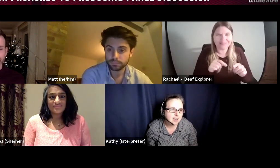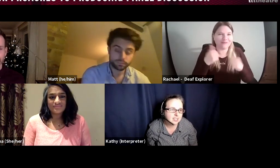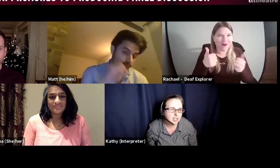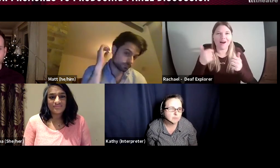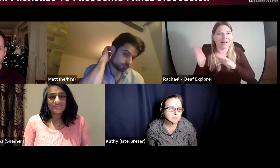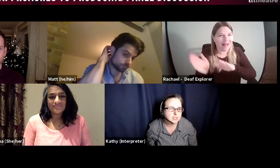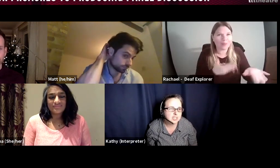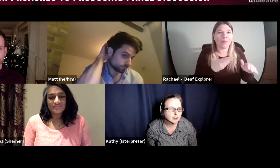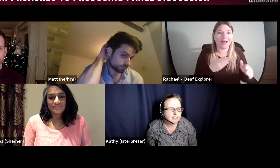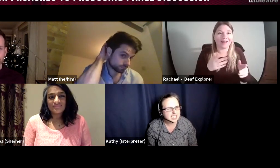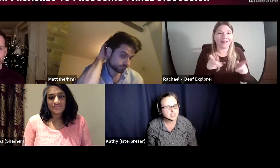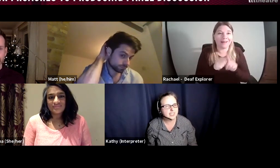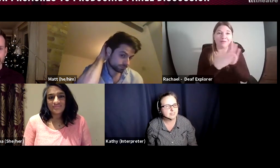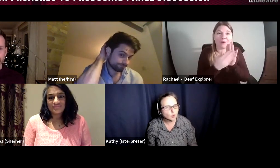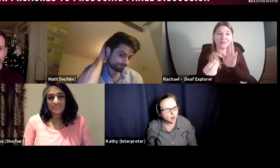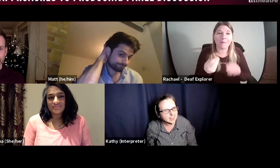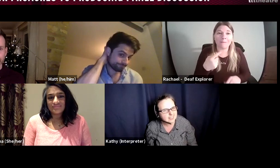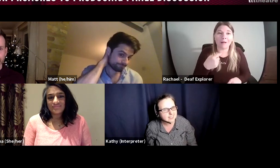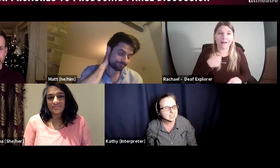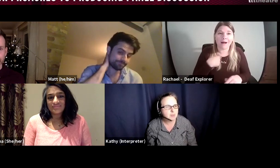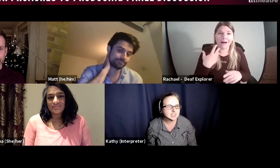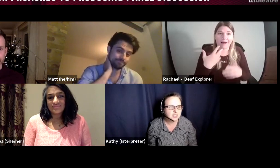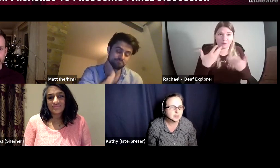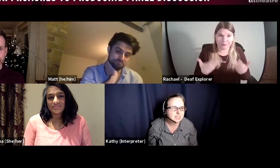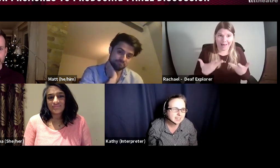that you've been putting off it is actually all right, it is better than you expected.